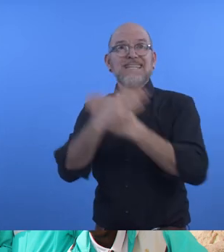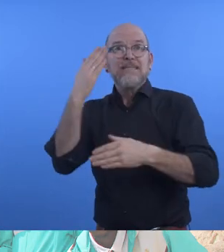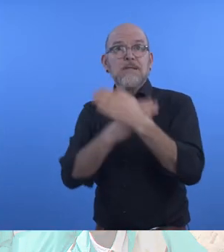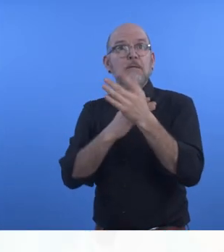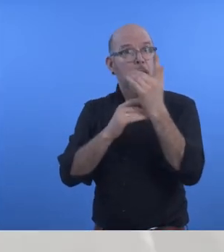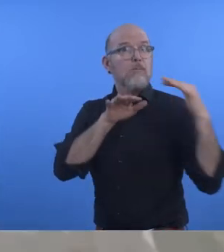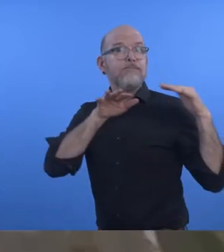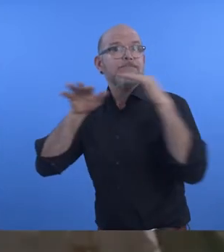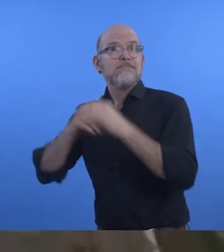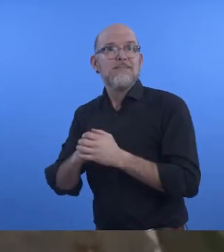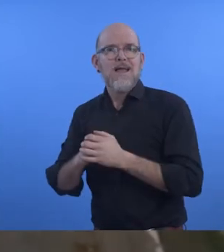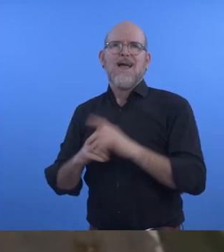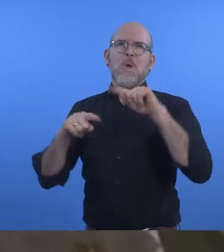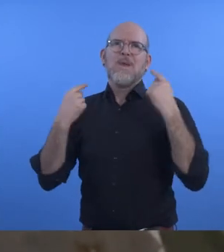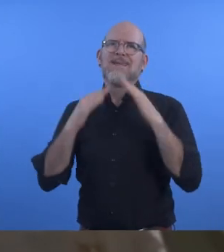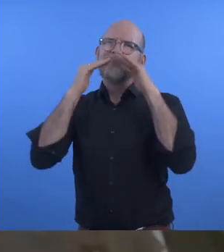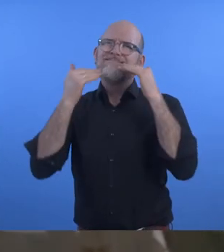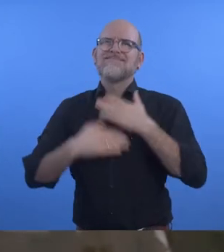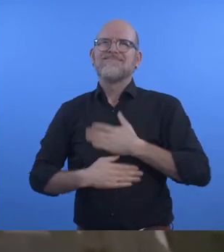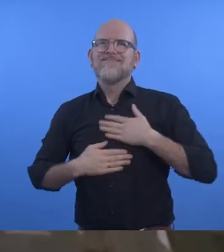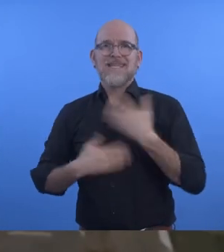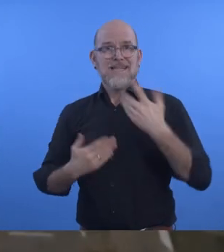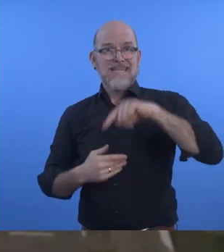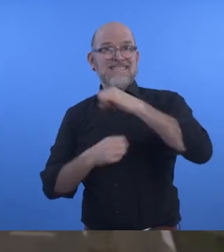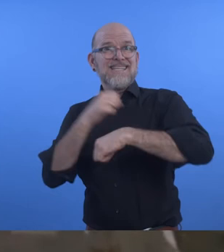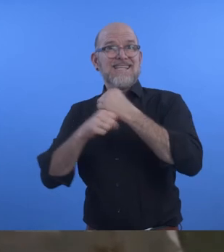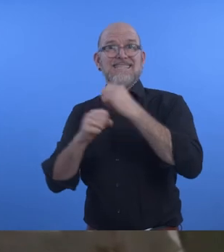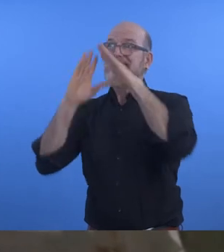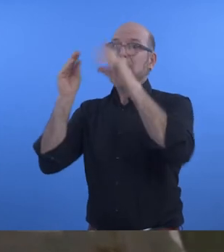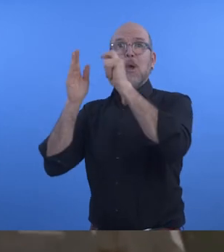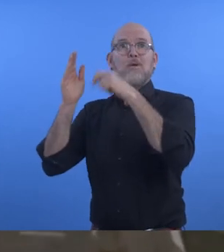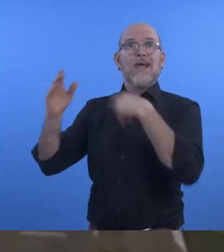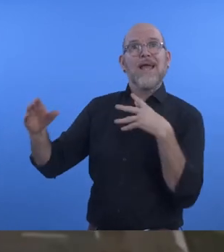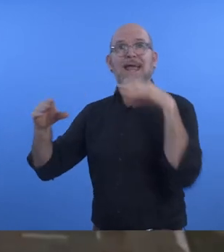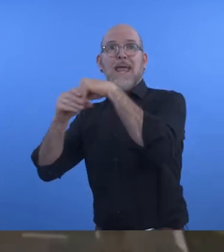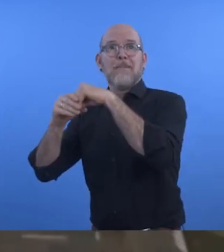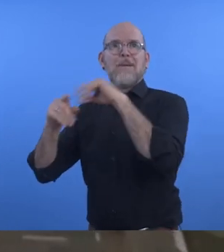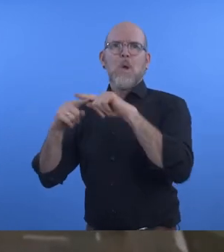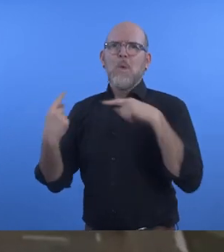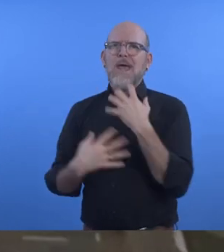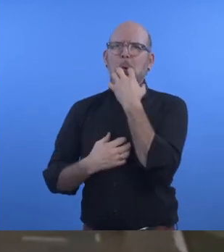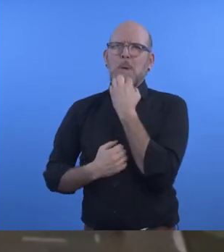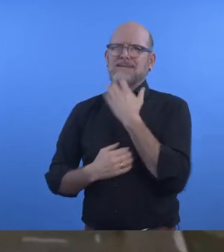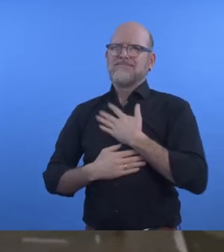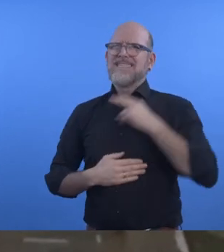Wajdi Wazzan: "So glad to be part of the Zero Project this year. And we wish that we remove all barriers